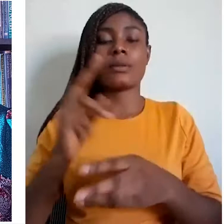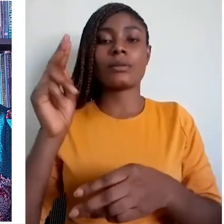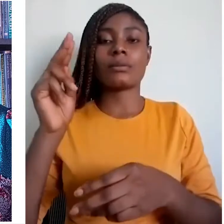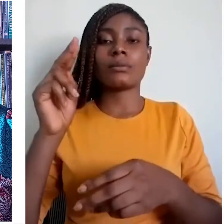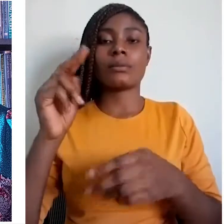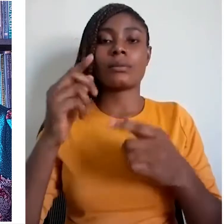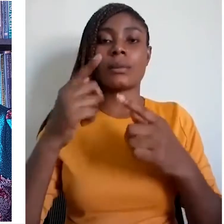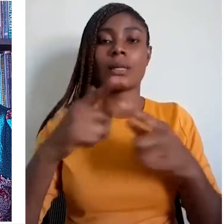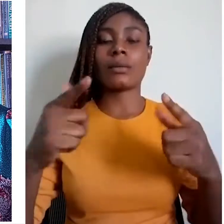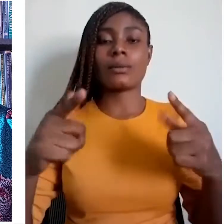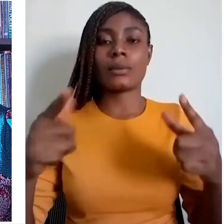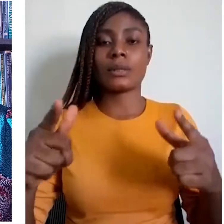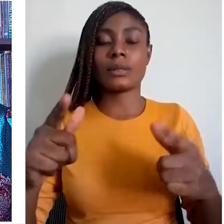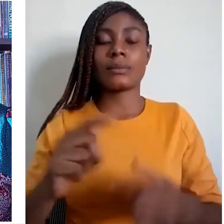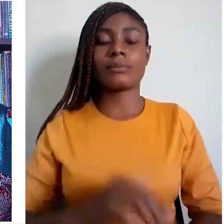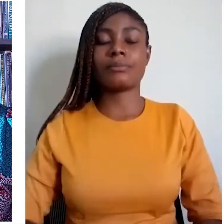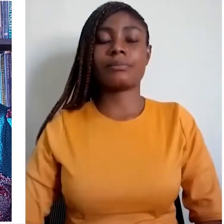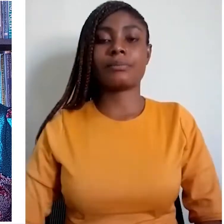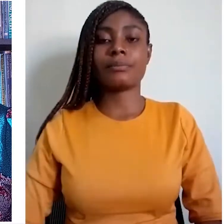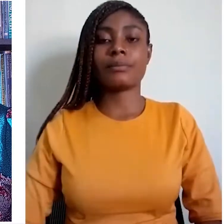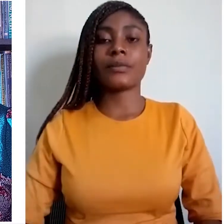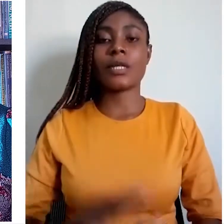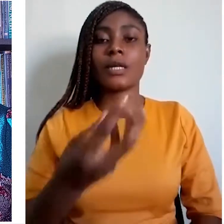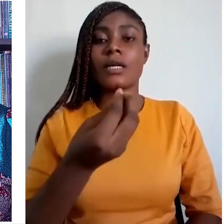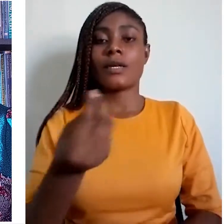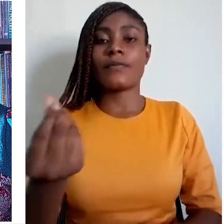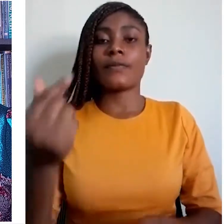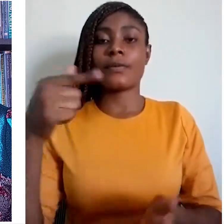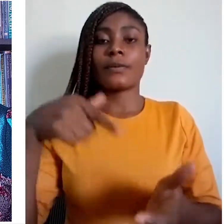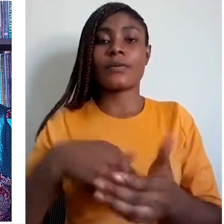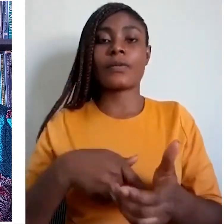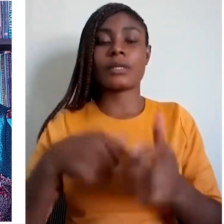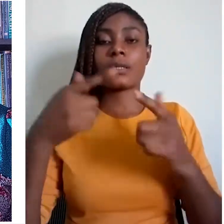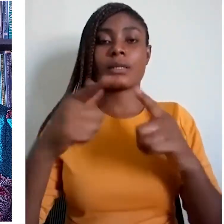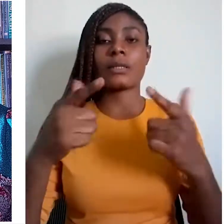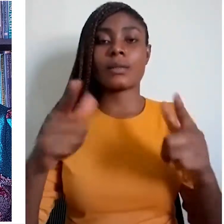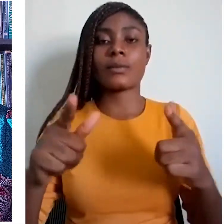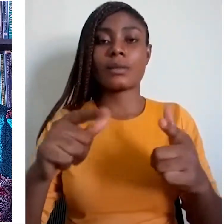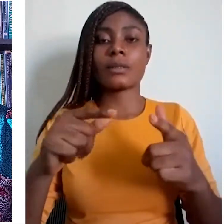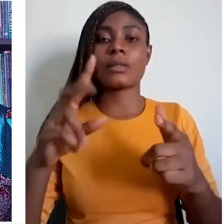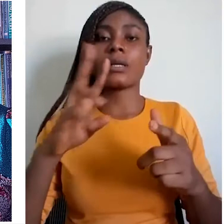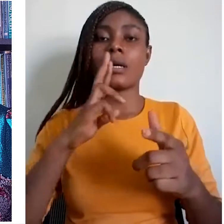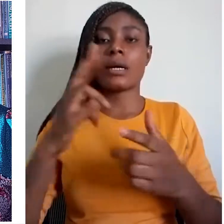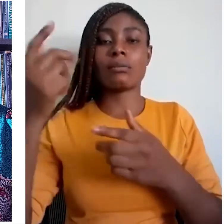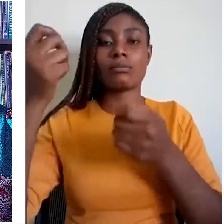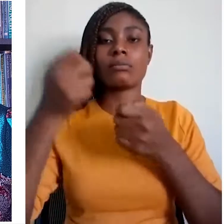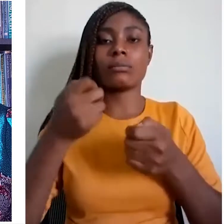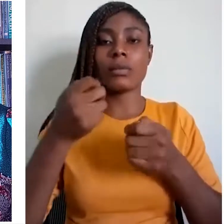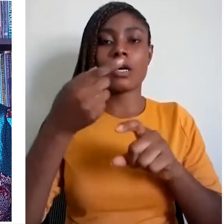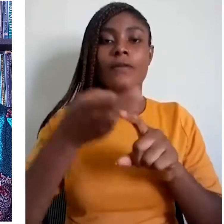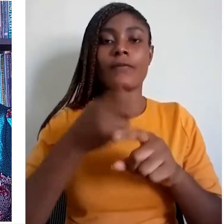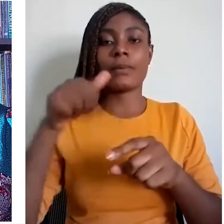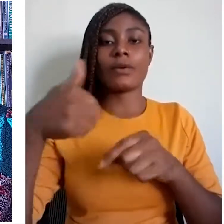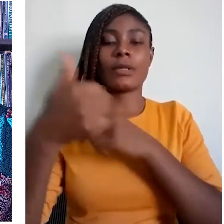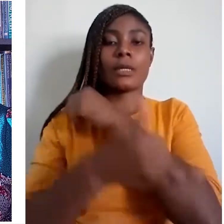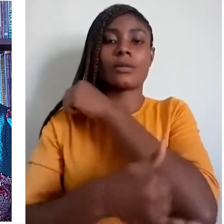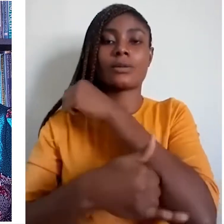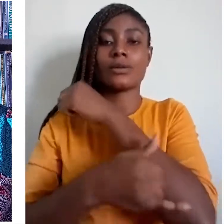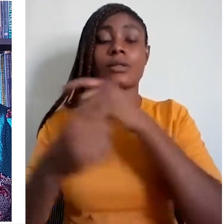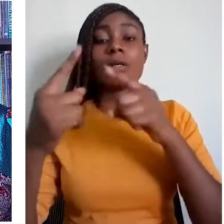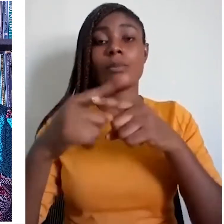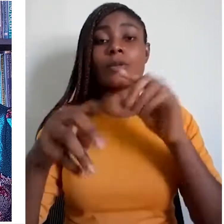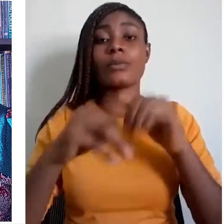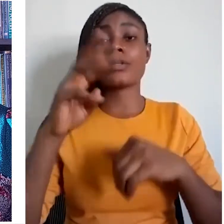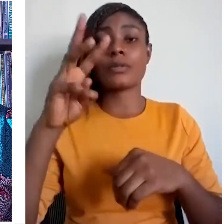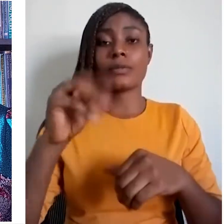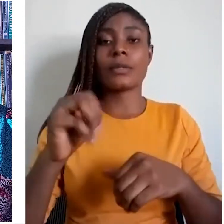A few of these languages are foreign and imported from elsewhere, but majority of them are indigenous.